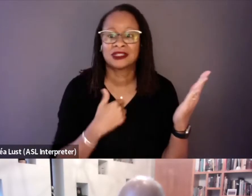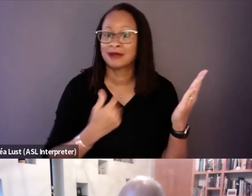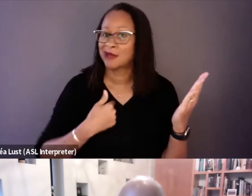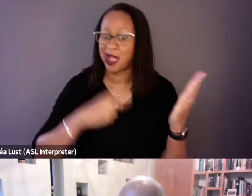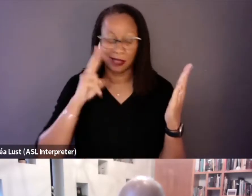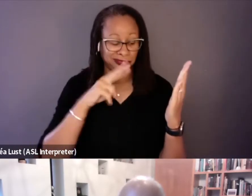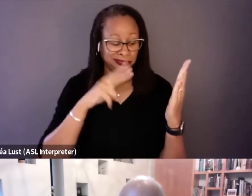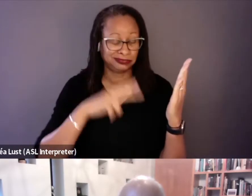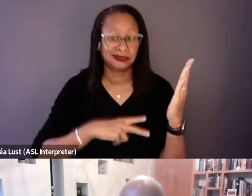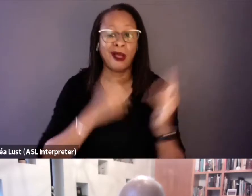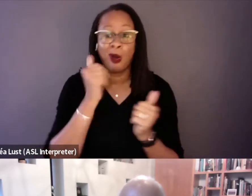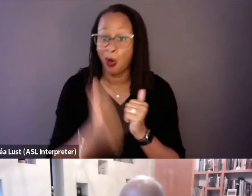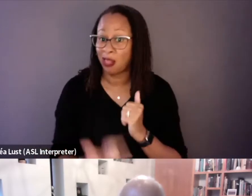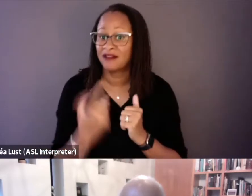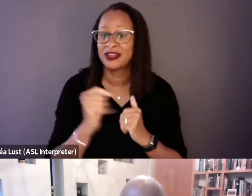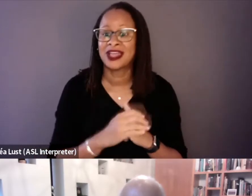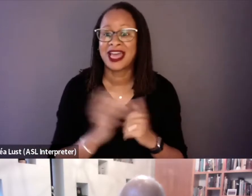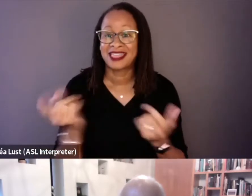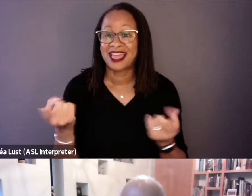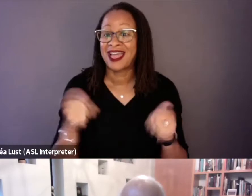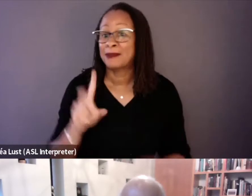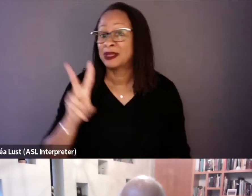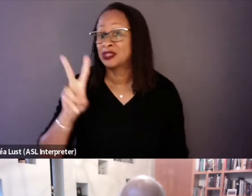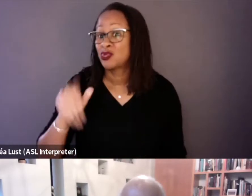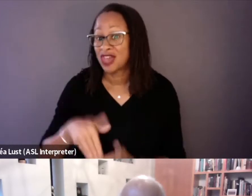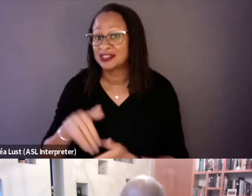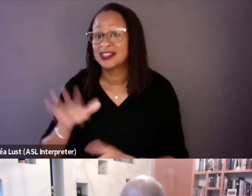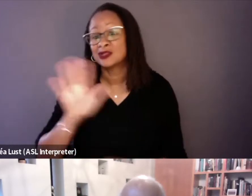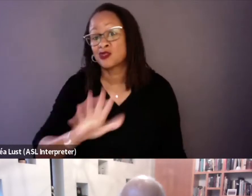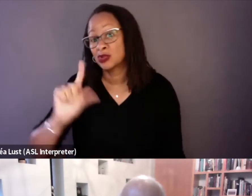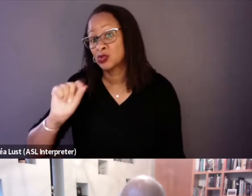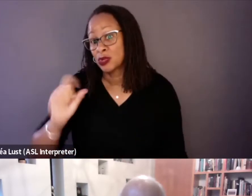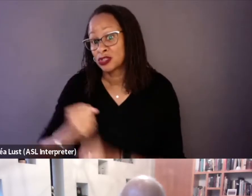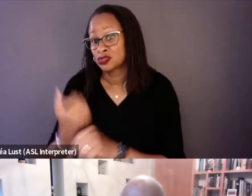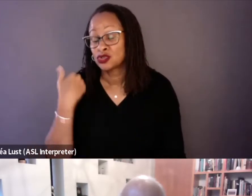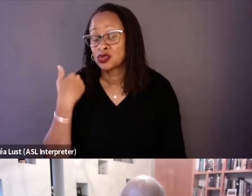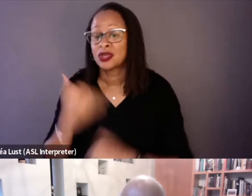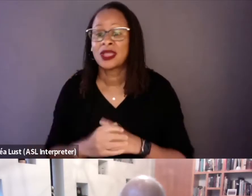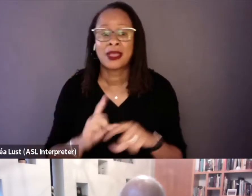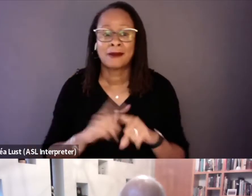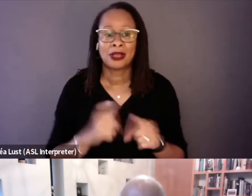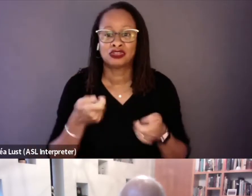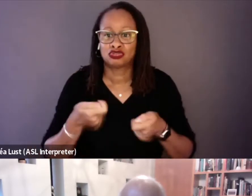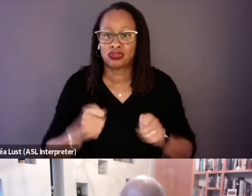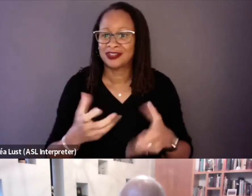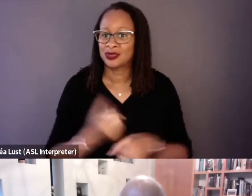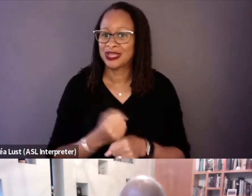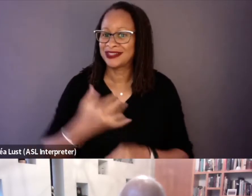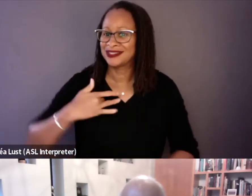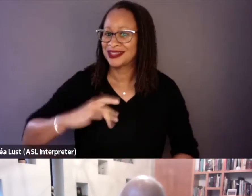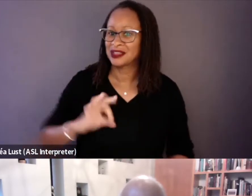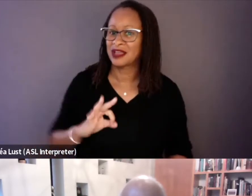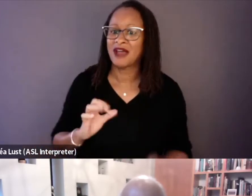And again, that was in 2000, so that was 20 years ago, but just try to get a sense of how old people were then,